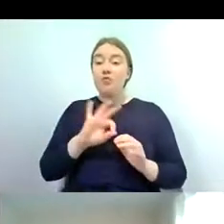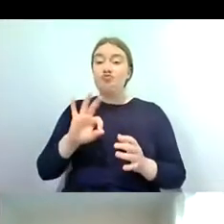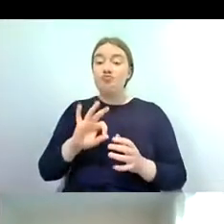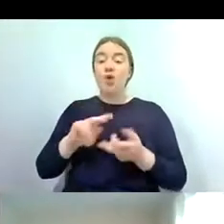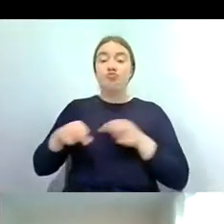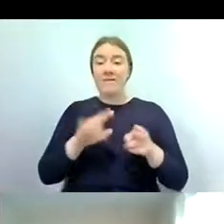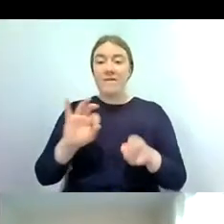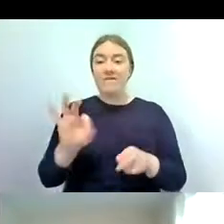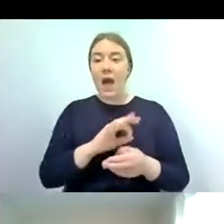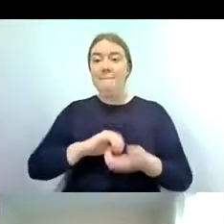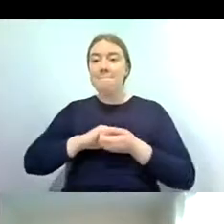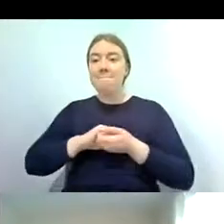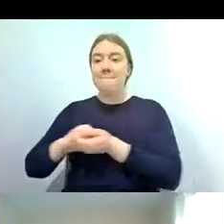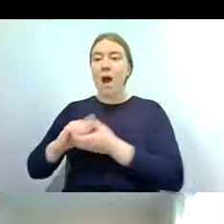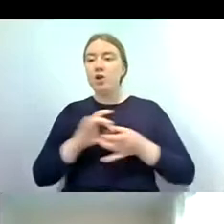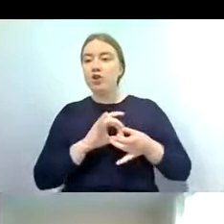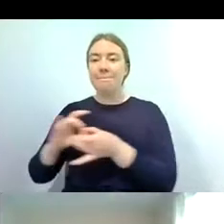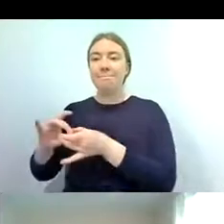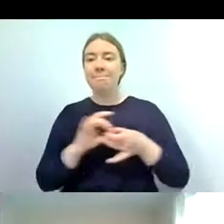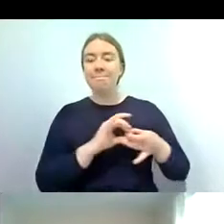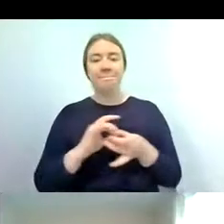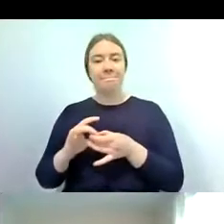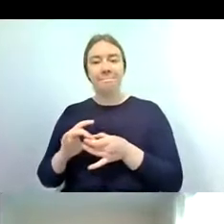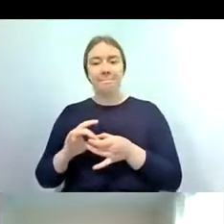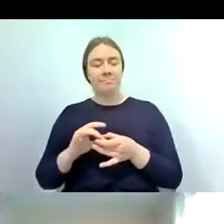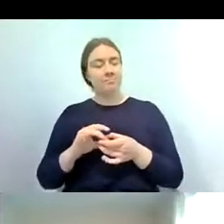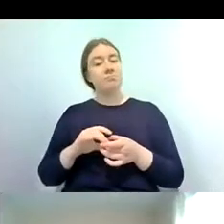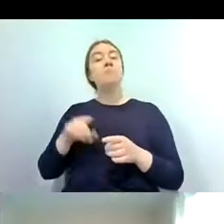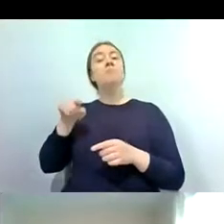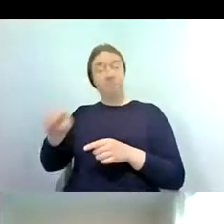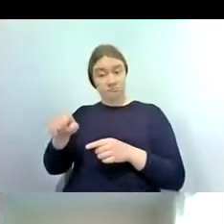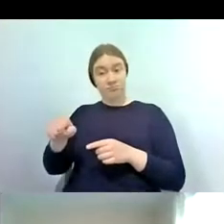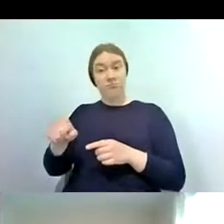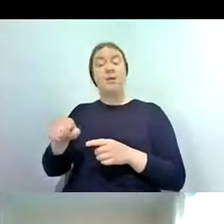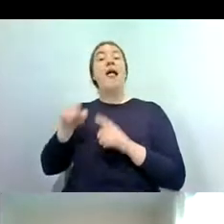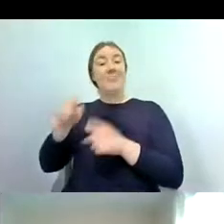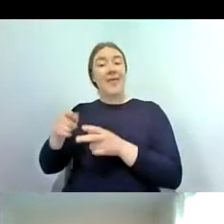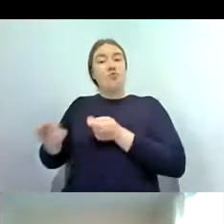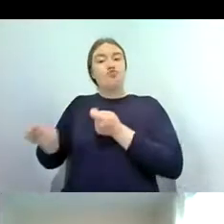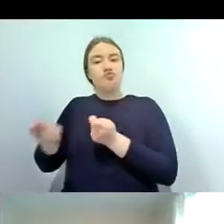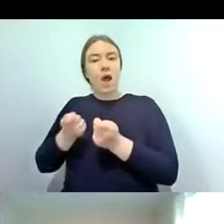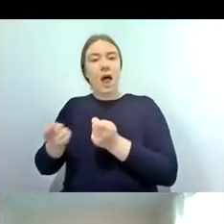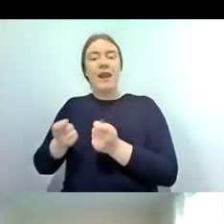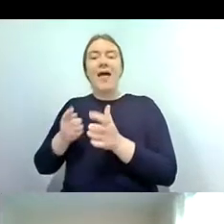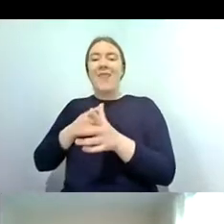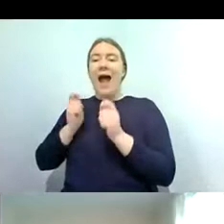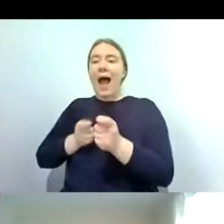and so the riverfly partnership run the anglers riverfly monitoring initiative which is shortened